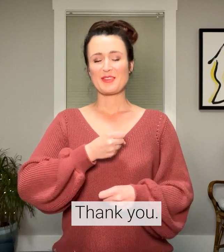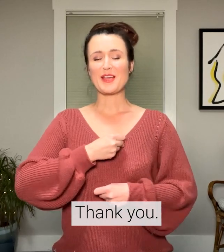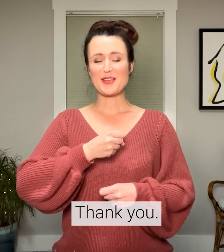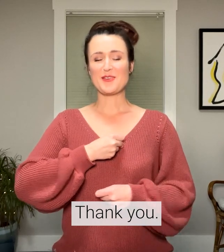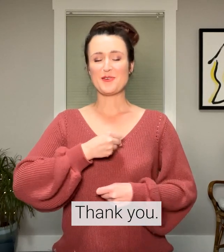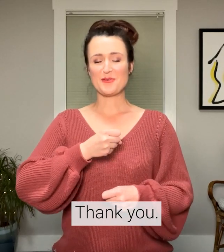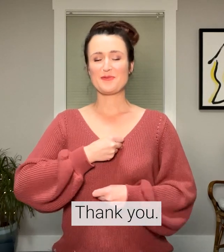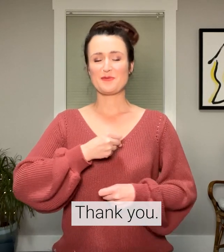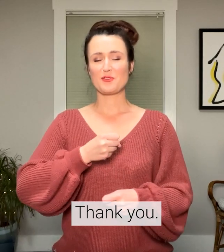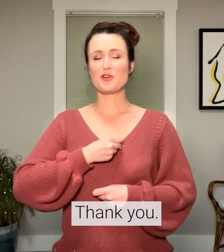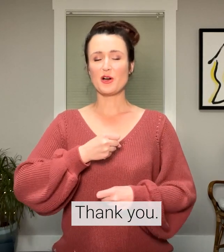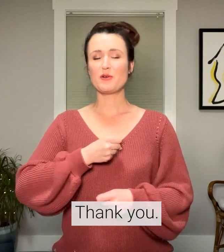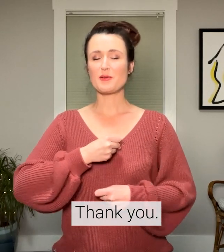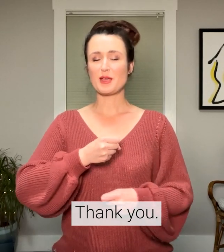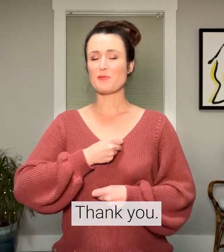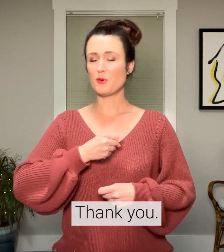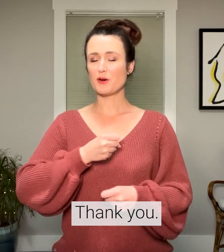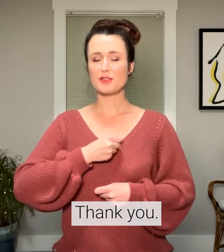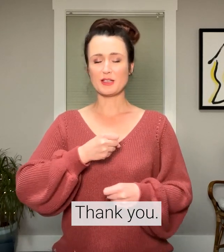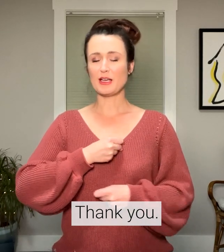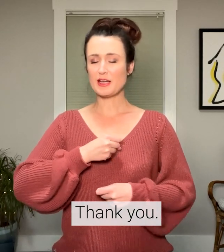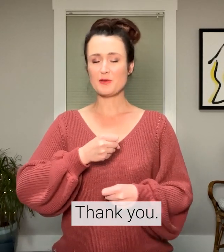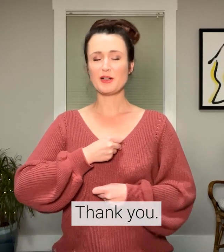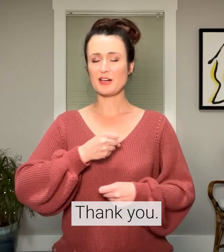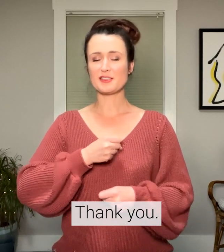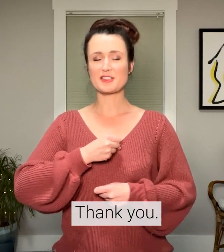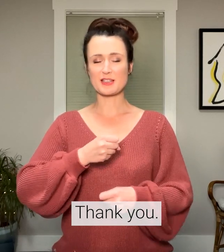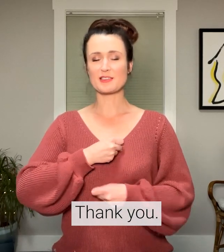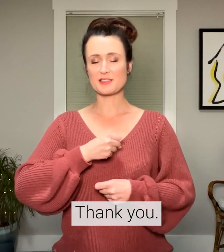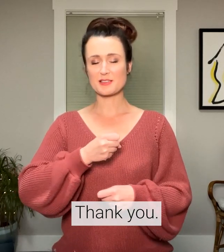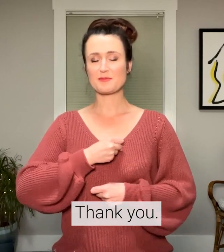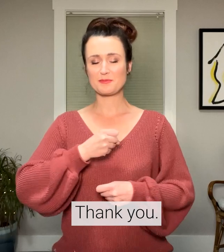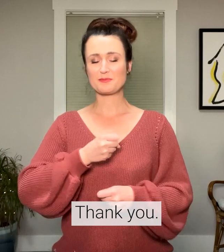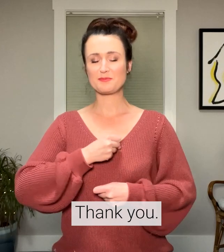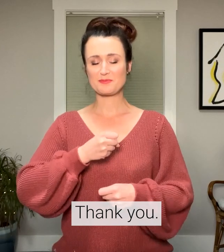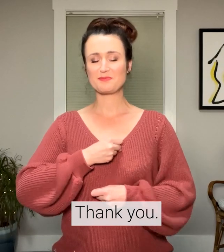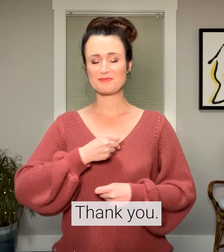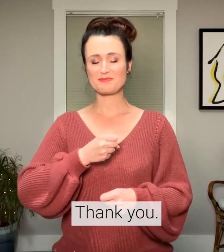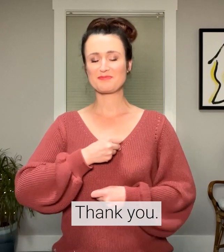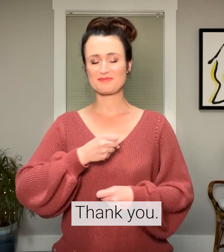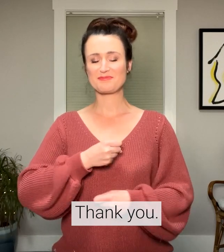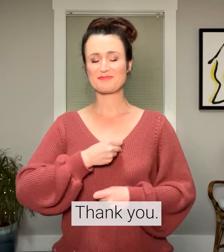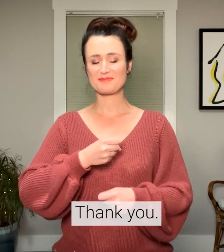Thank you for knowing me more than anyone else does.